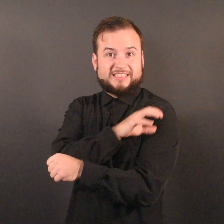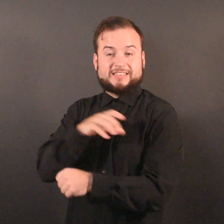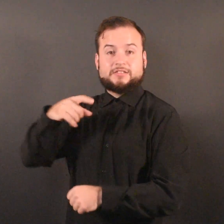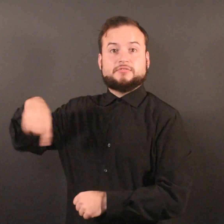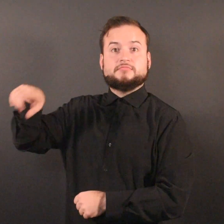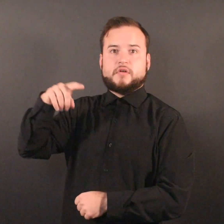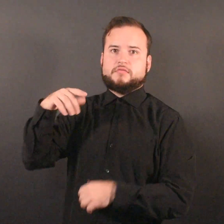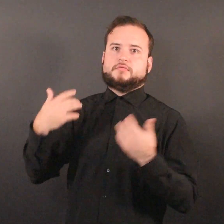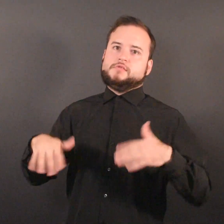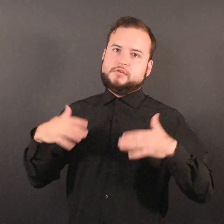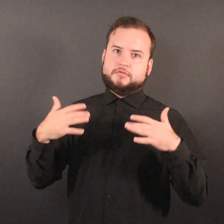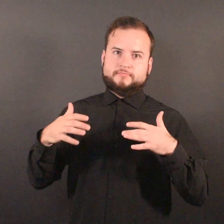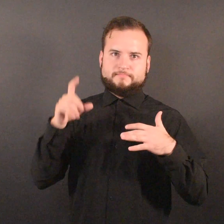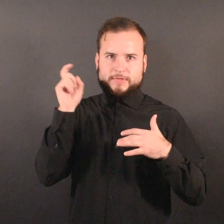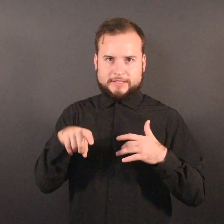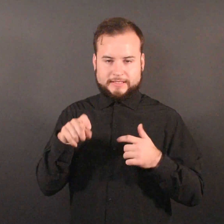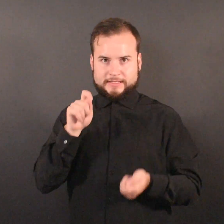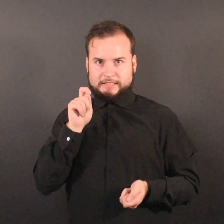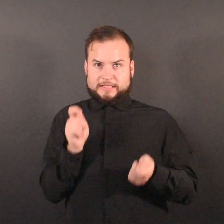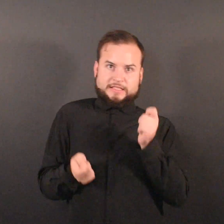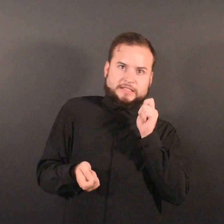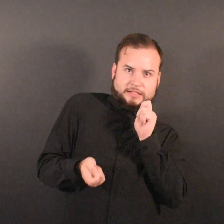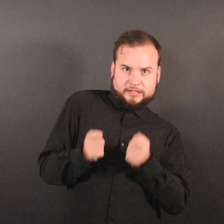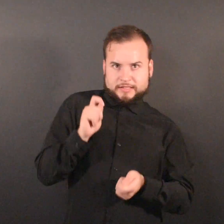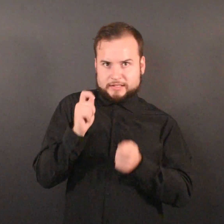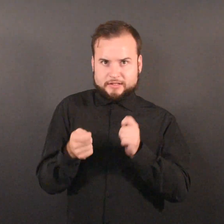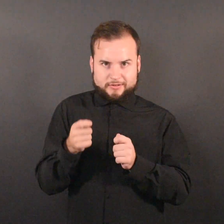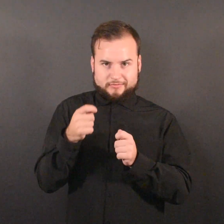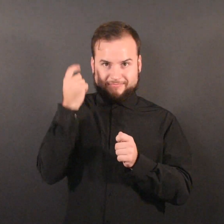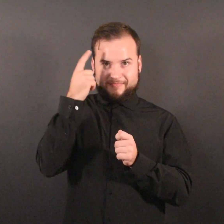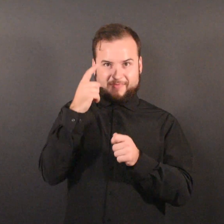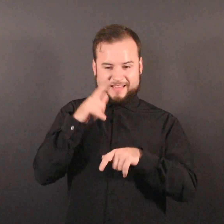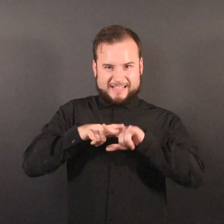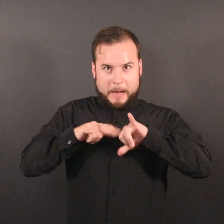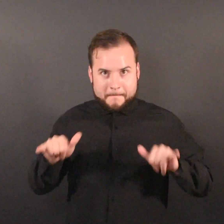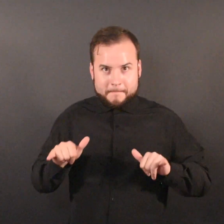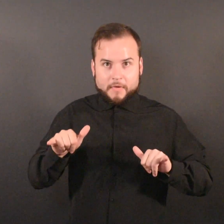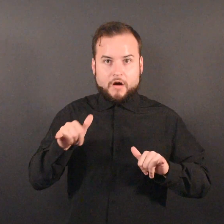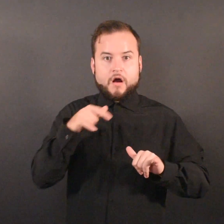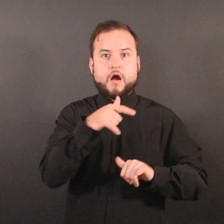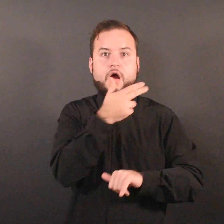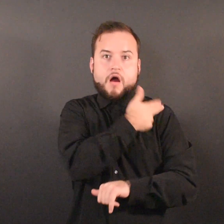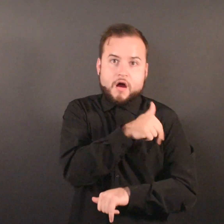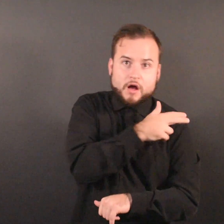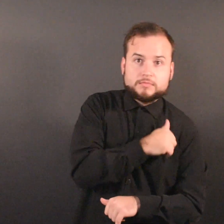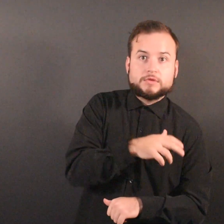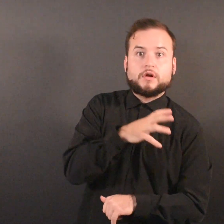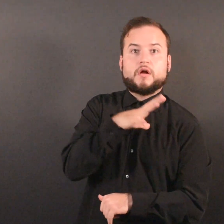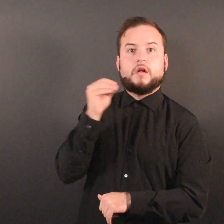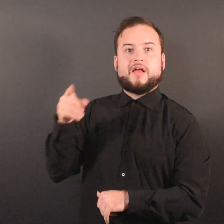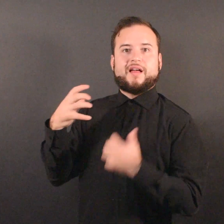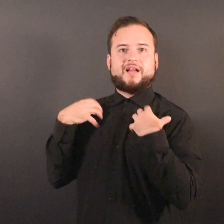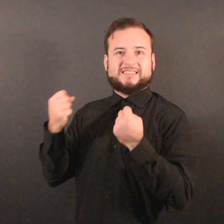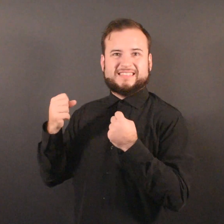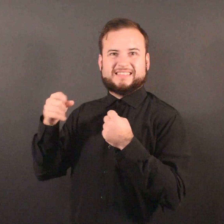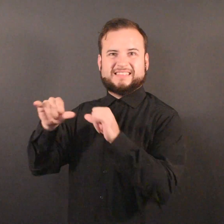Clinicians were forced to adapt in real time as hospitals and health systems took care of sicker,